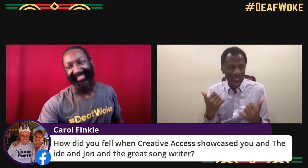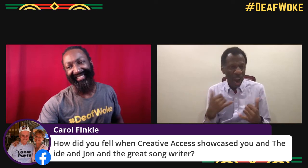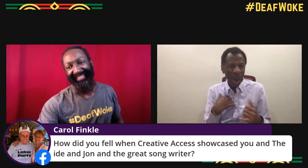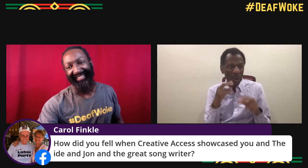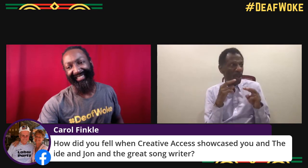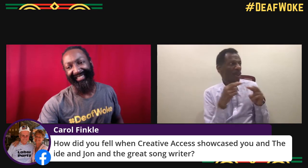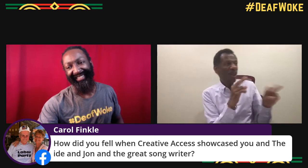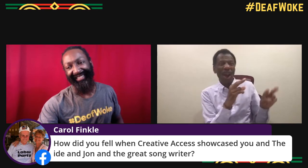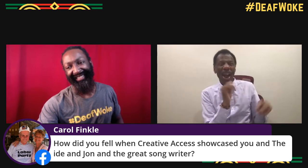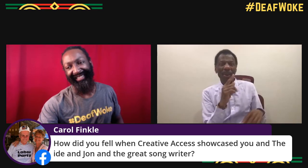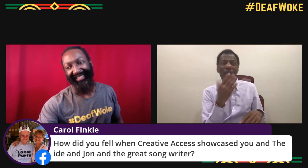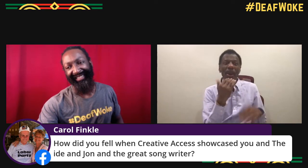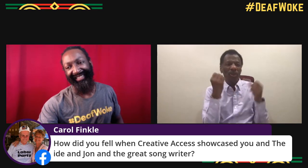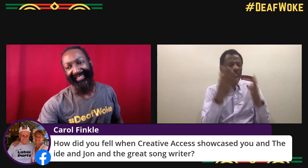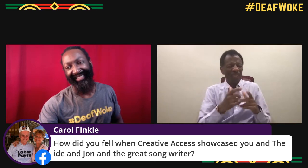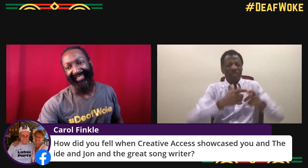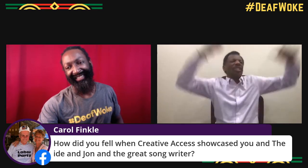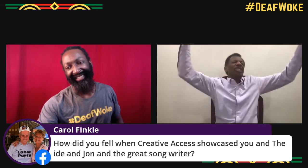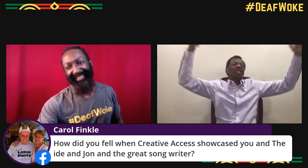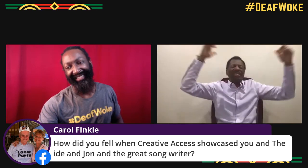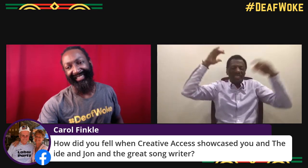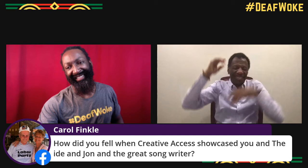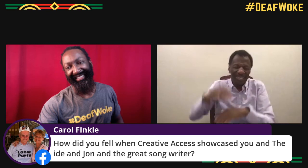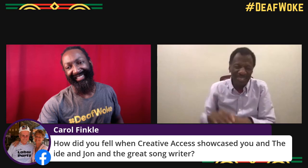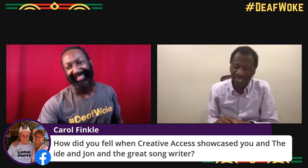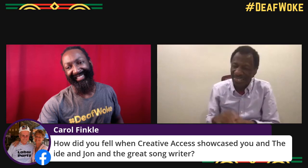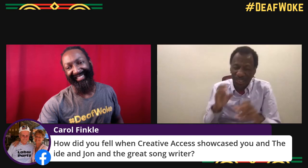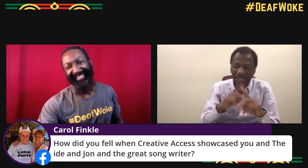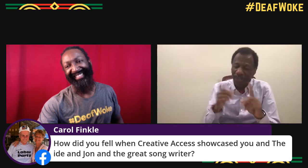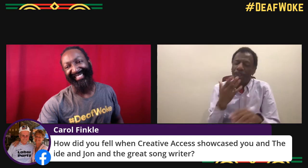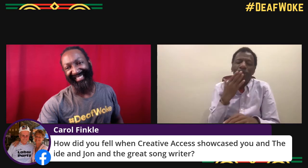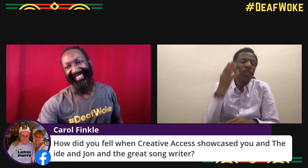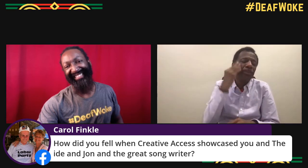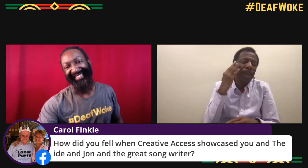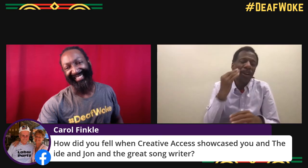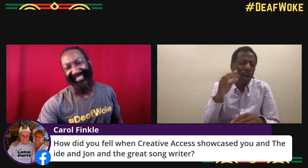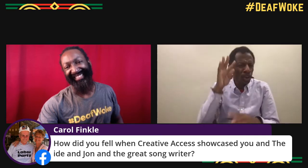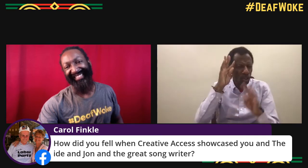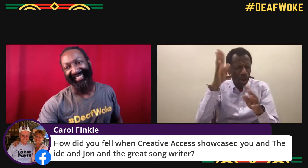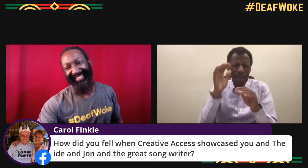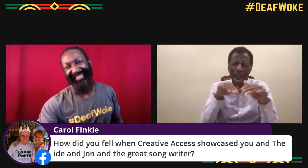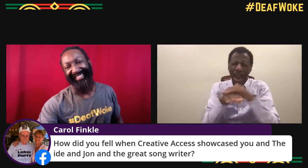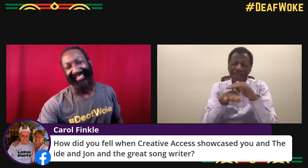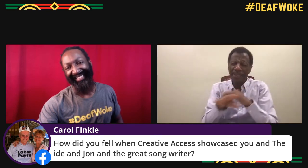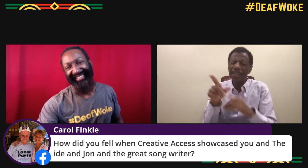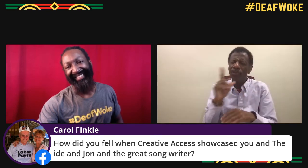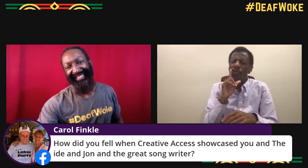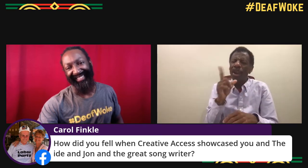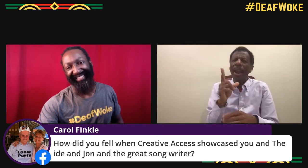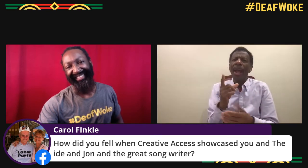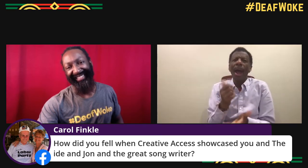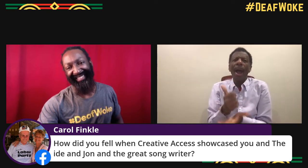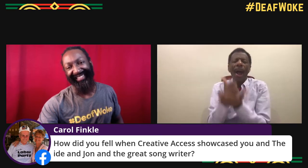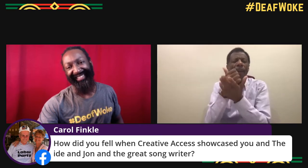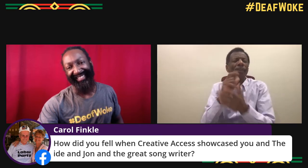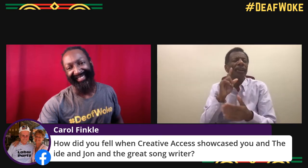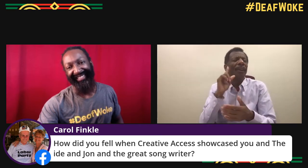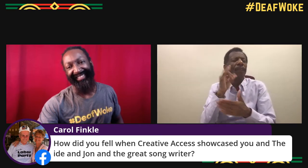and people really, really enjoyed it and that was right before "Baby Driver" and that's when everything kind of blew up.